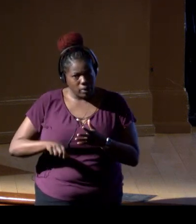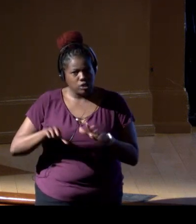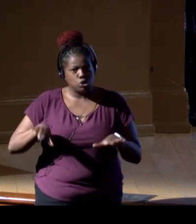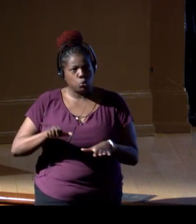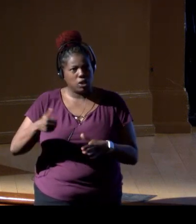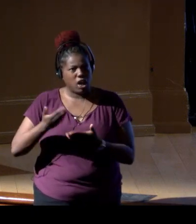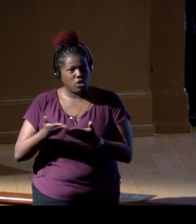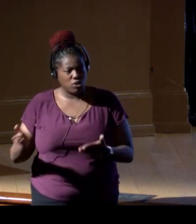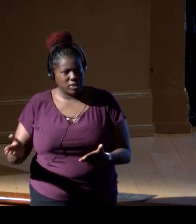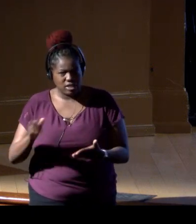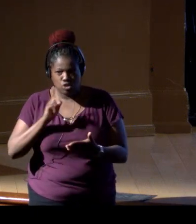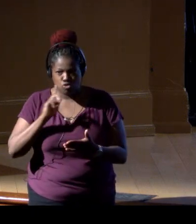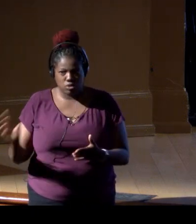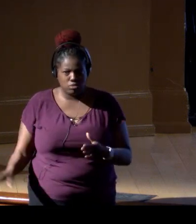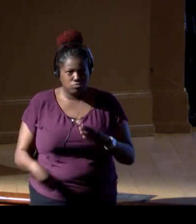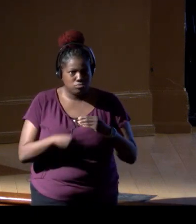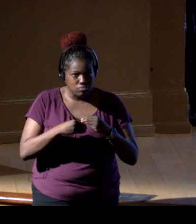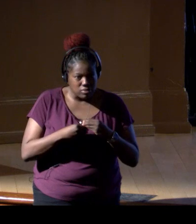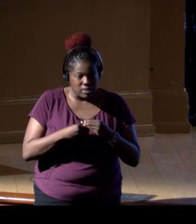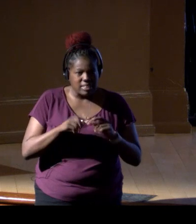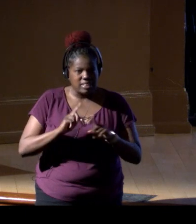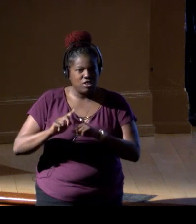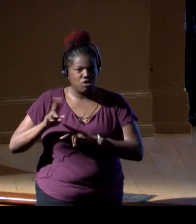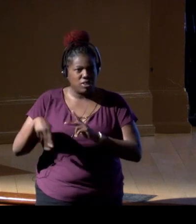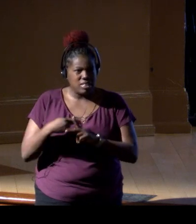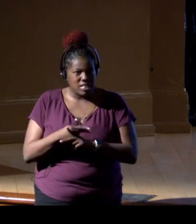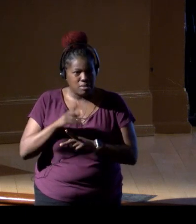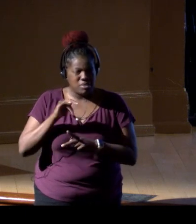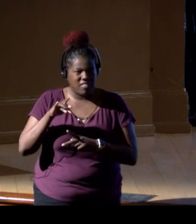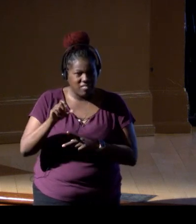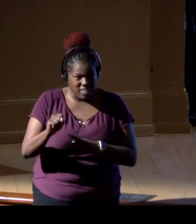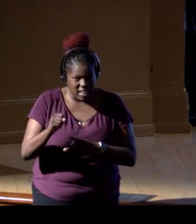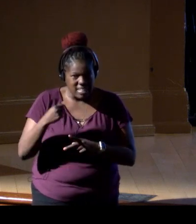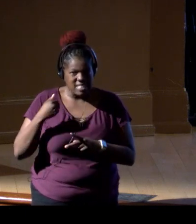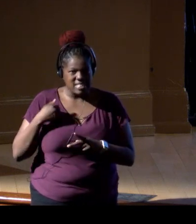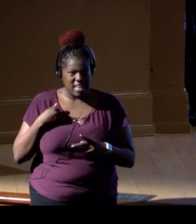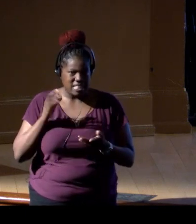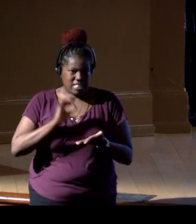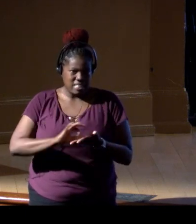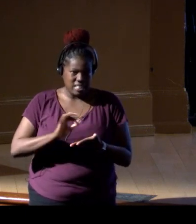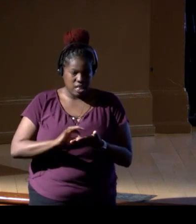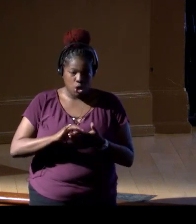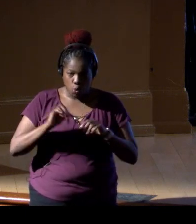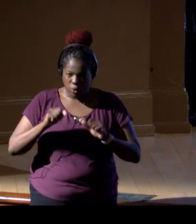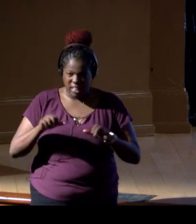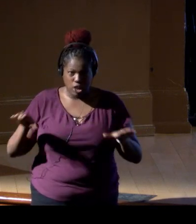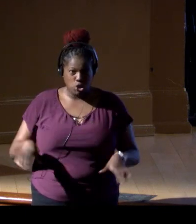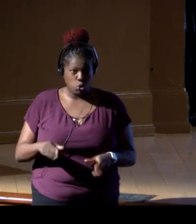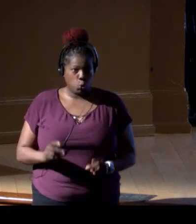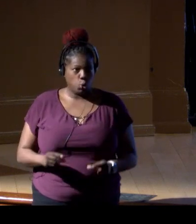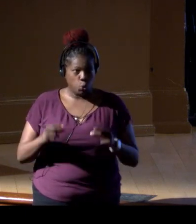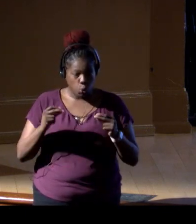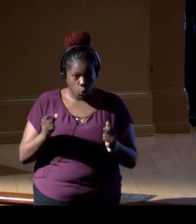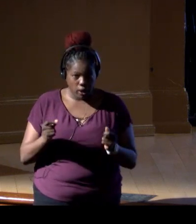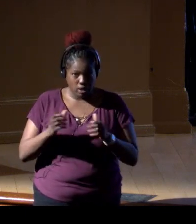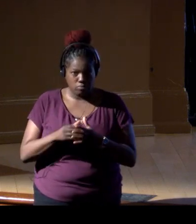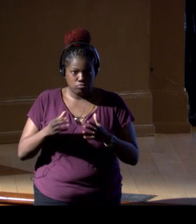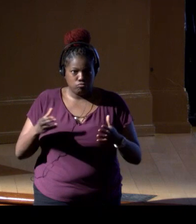different kind of nets, different kind of censusing, but we can do the censusing rapidly at scale, and we get these ecosystem impacts,